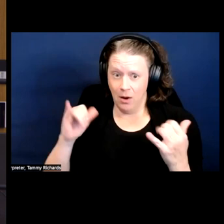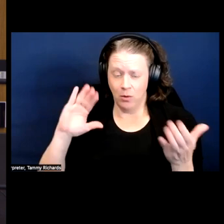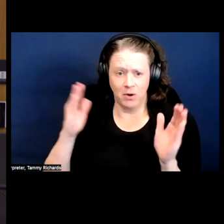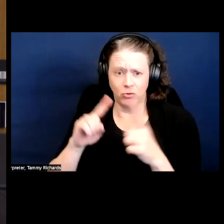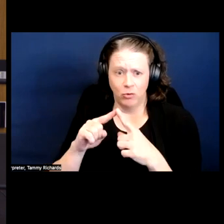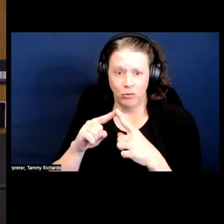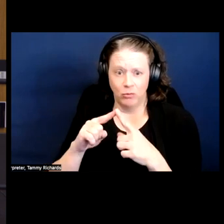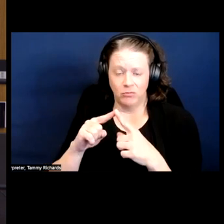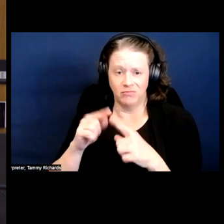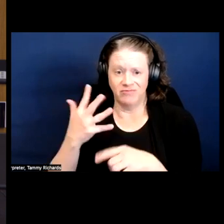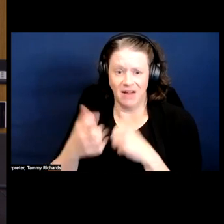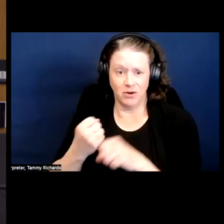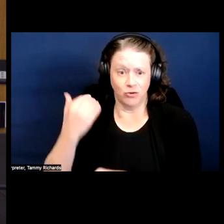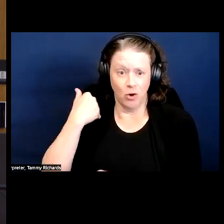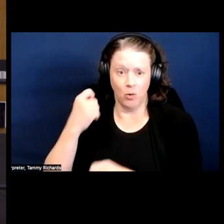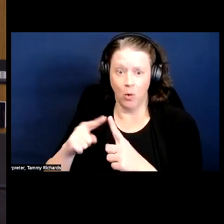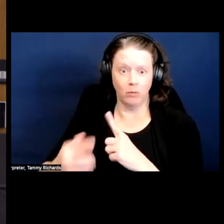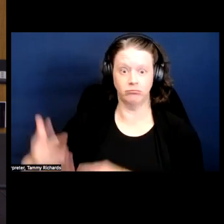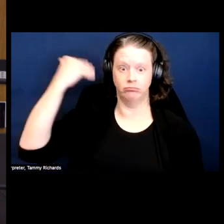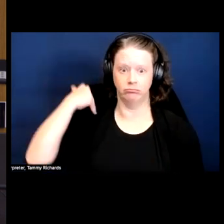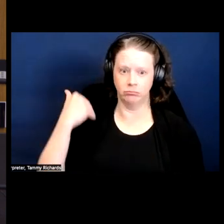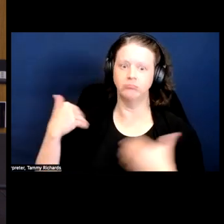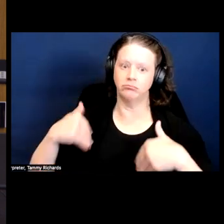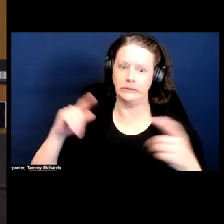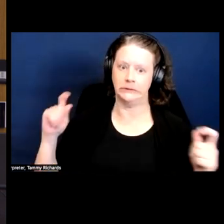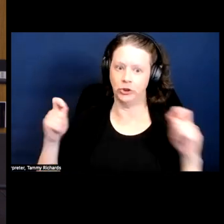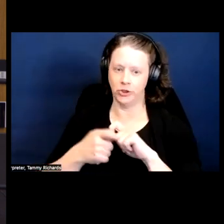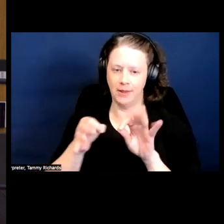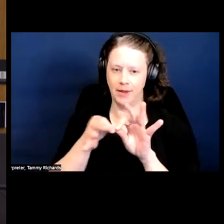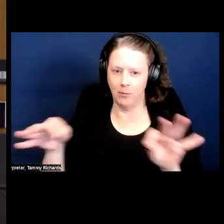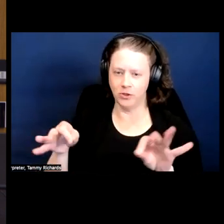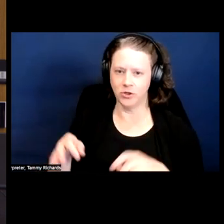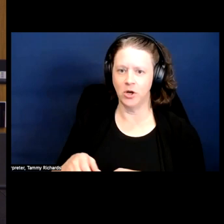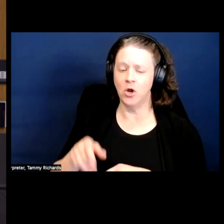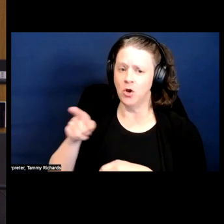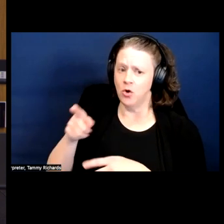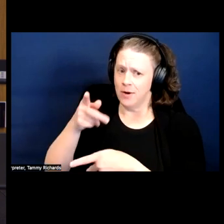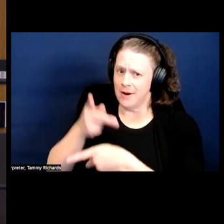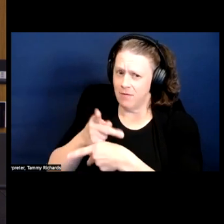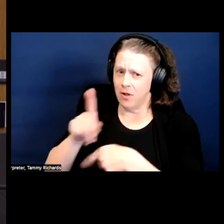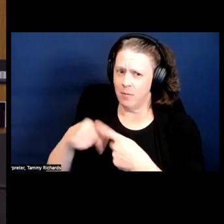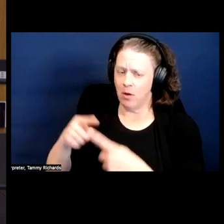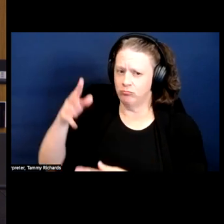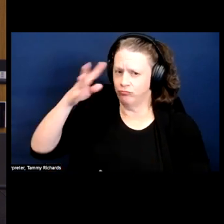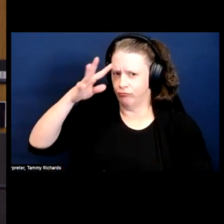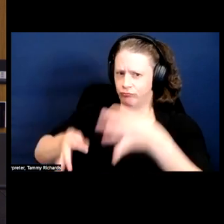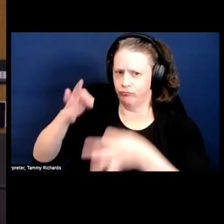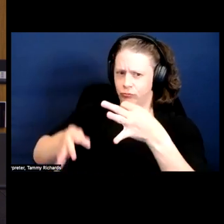And so I wonder -- and you're careful about passing judgment and saying that using the wrong terms means that this is not a potential ally.